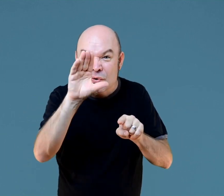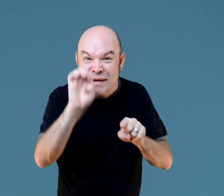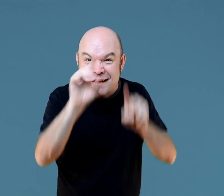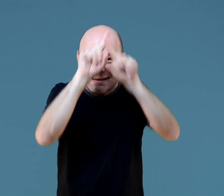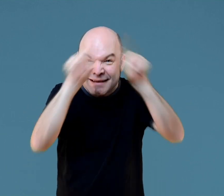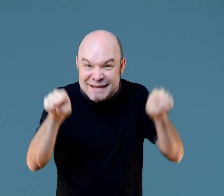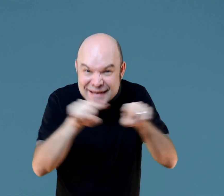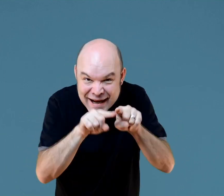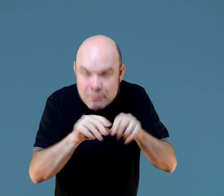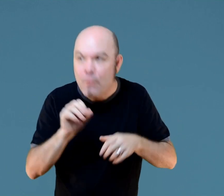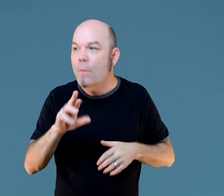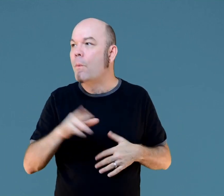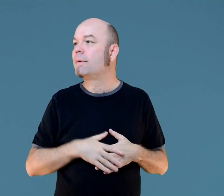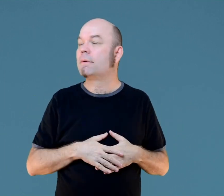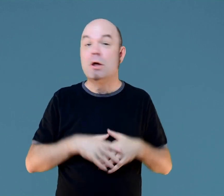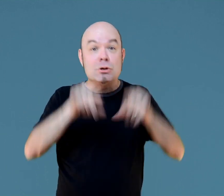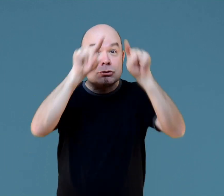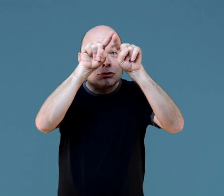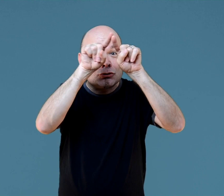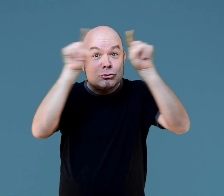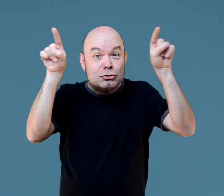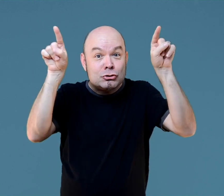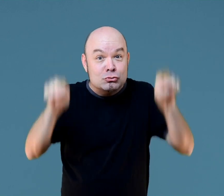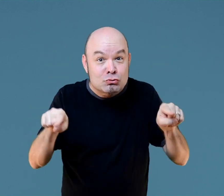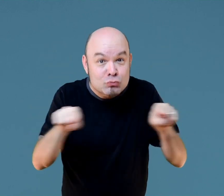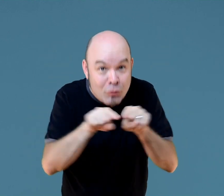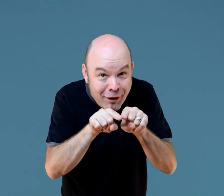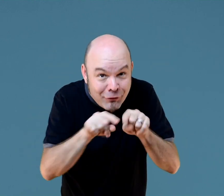What is that? It's a triangle. Do you see this shape?